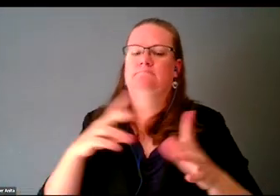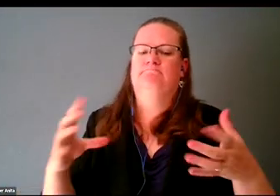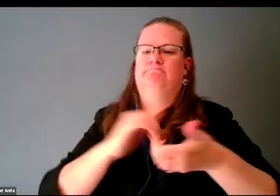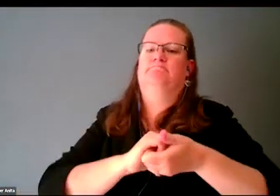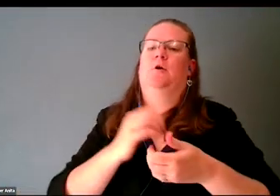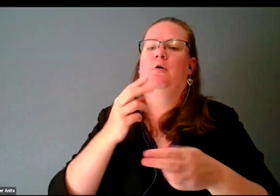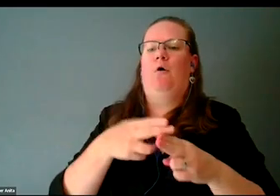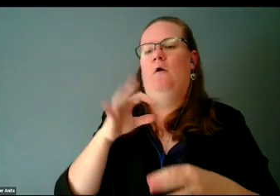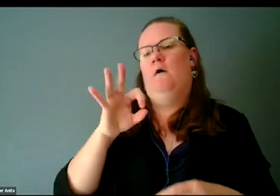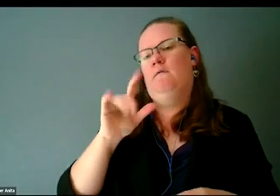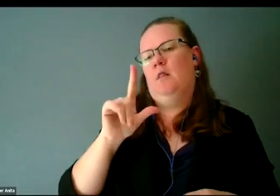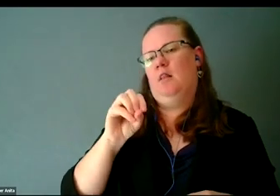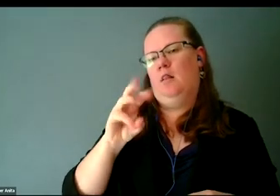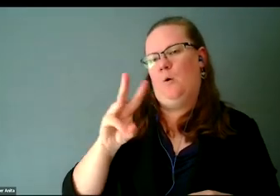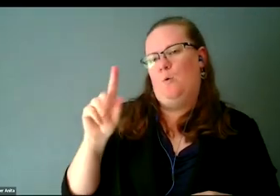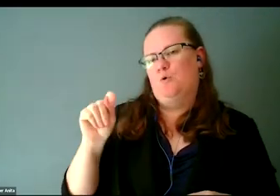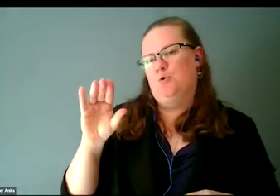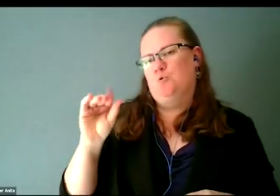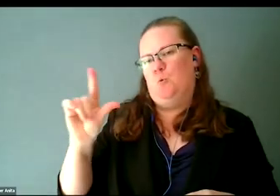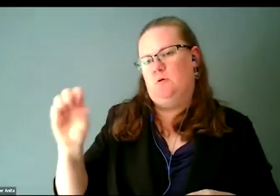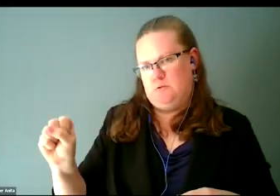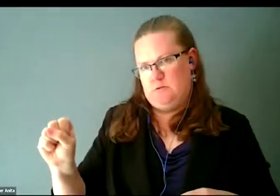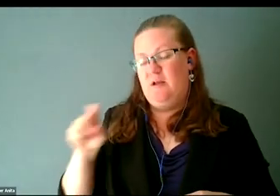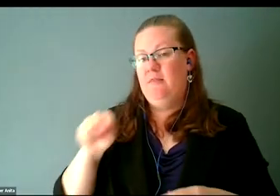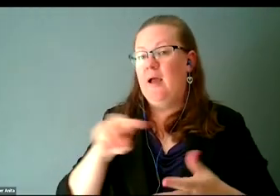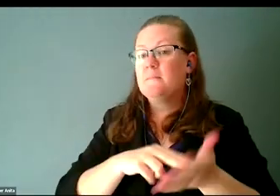this plugin to Pro Tools and it makes it 10 times more accessible.